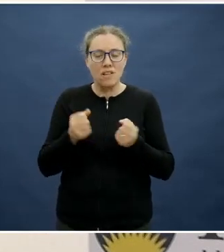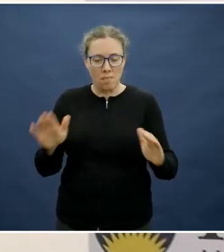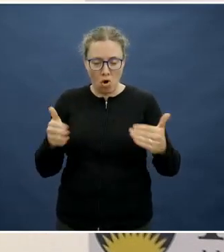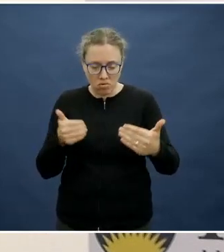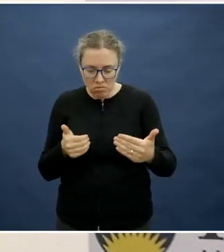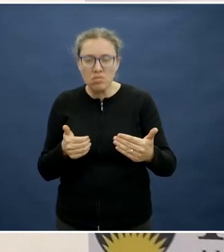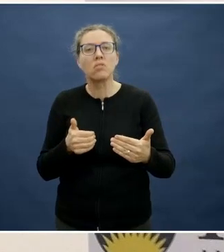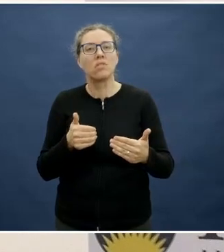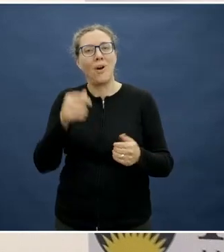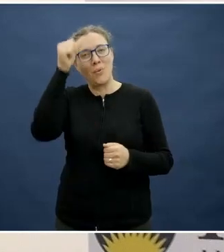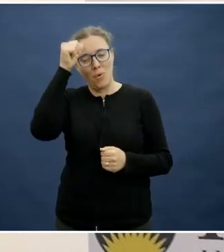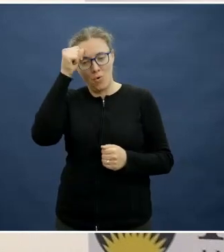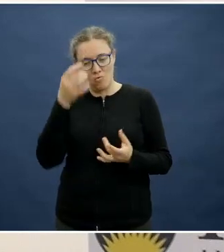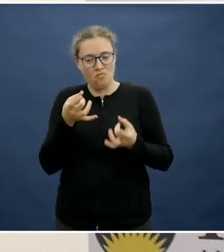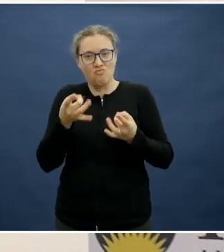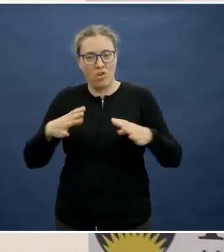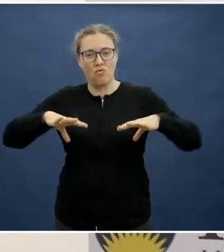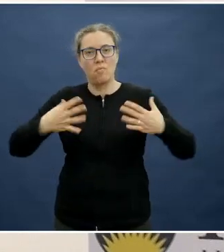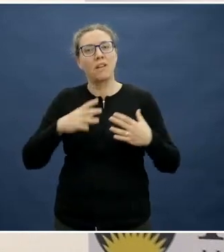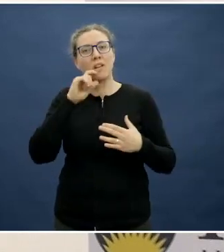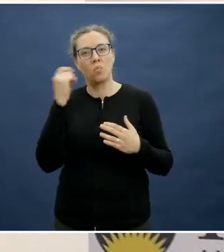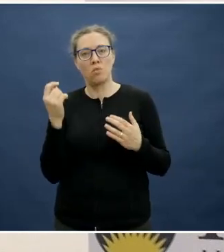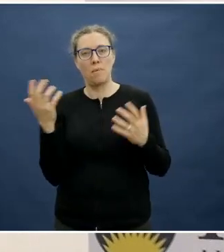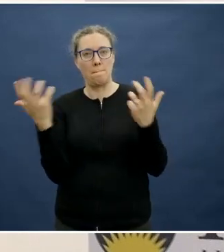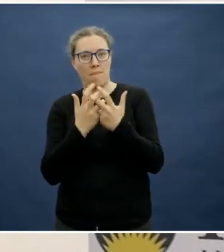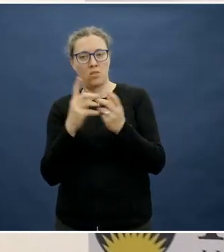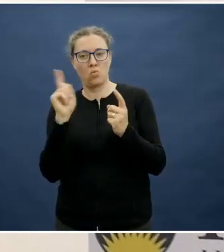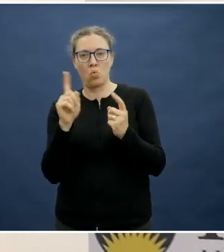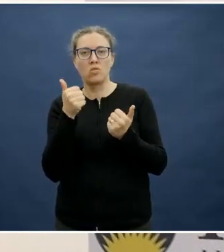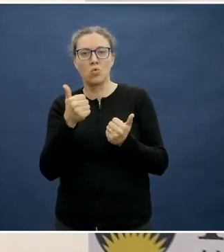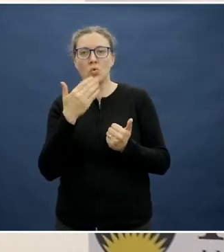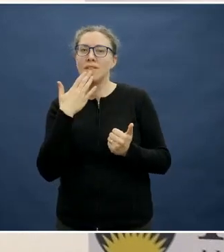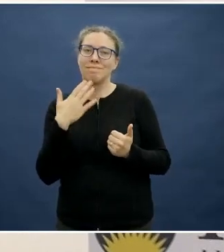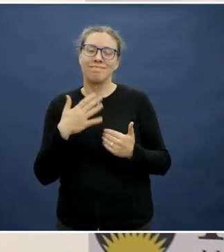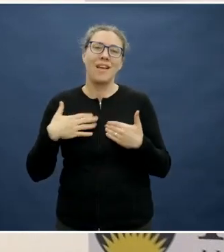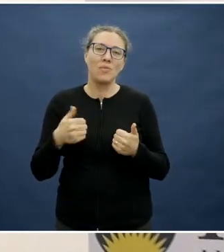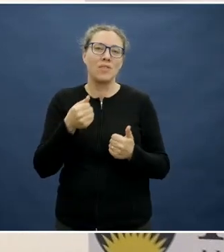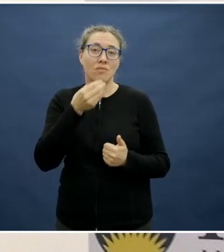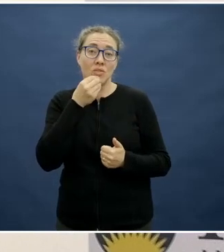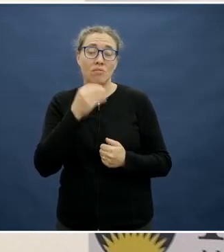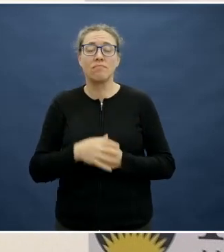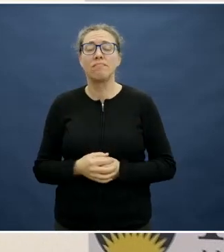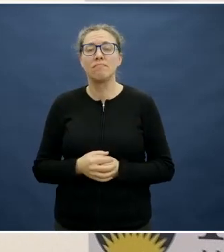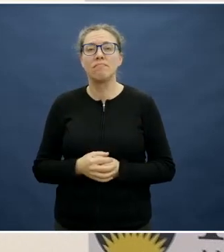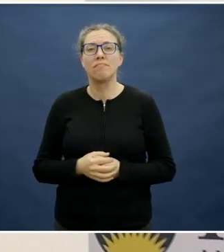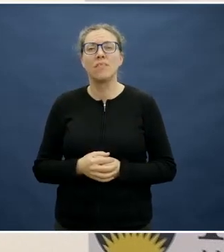So that's another innovative way of getting that shift in what's provided in line with